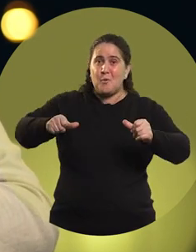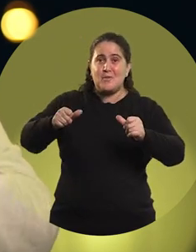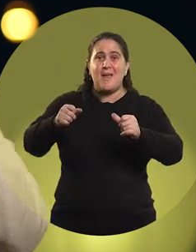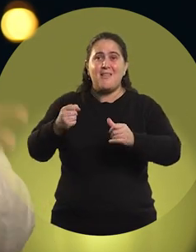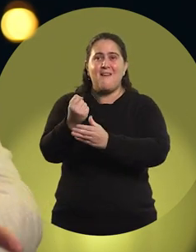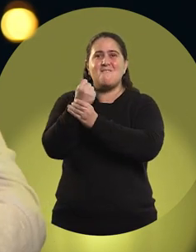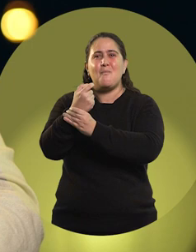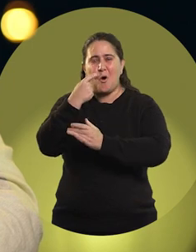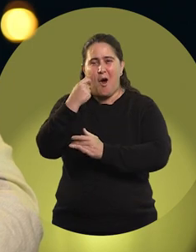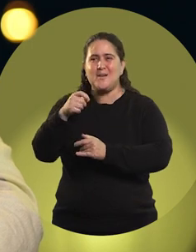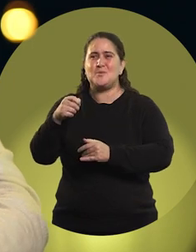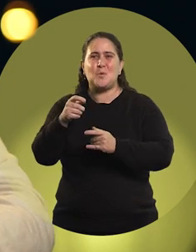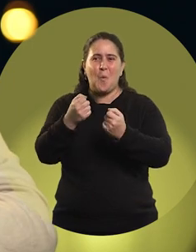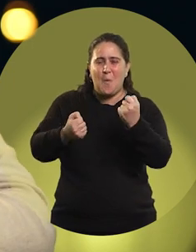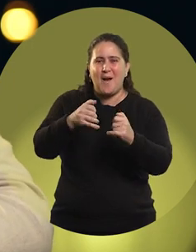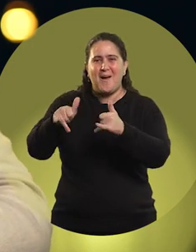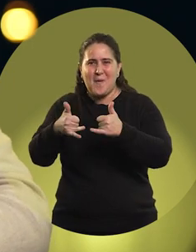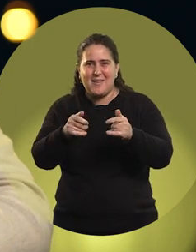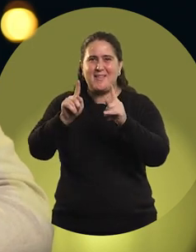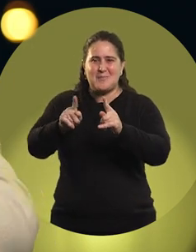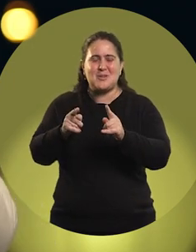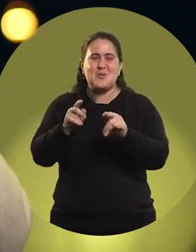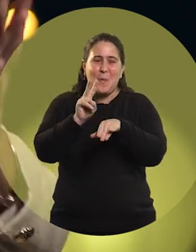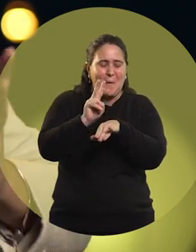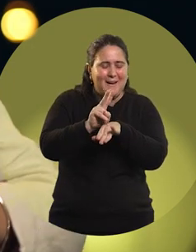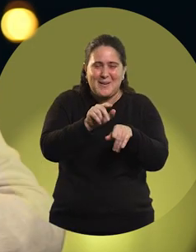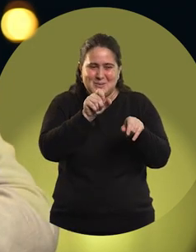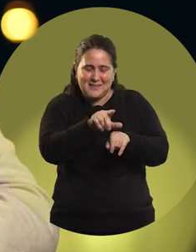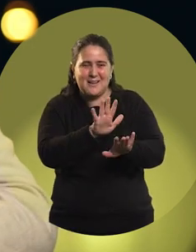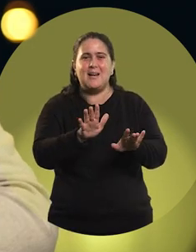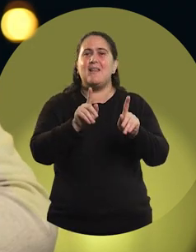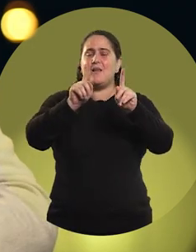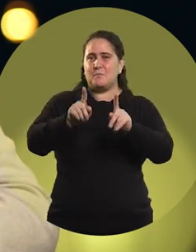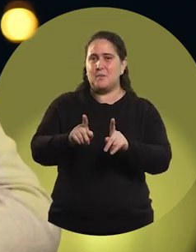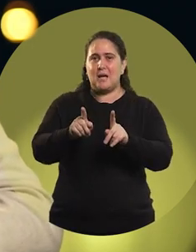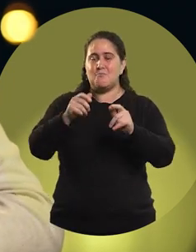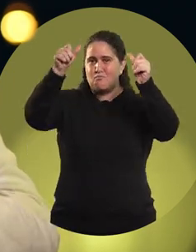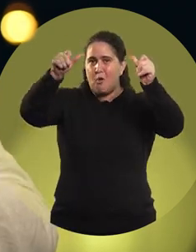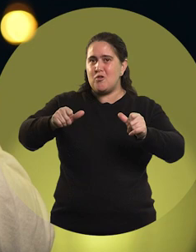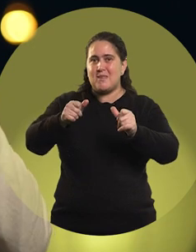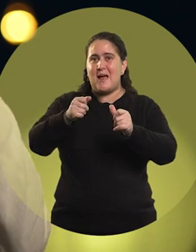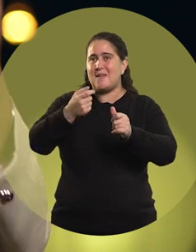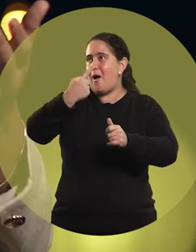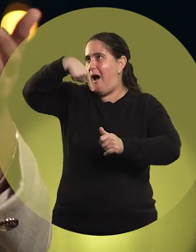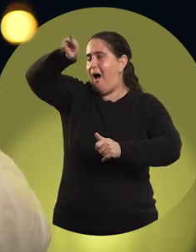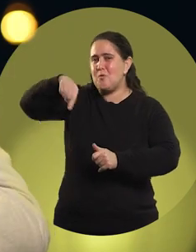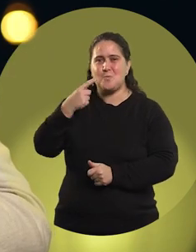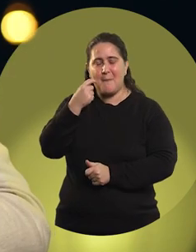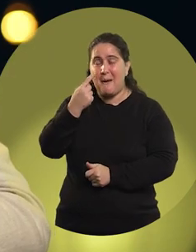I had Gustavo Trelles' little car, and I took care of it like crazy. Then I had posters of my dad's idols,